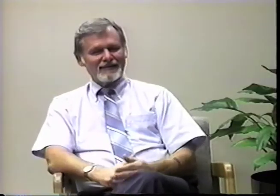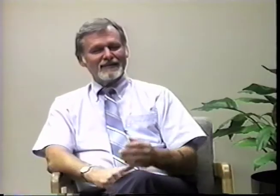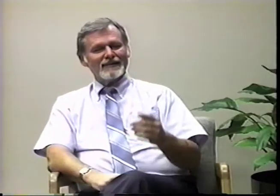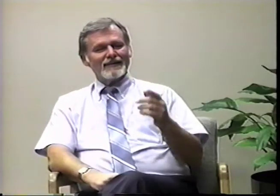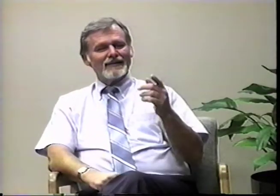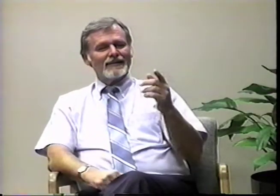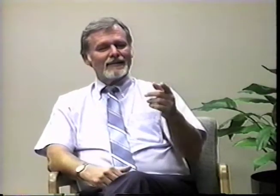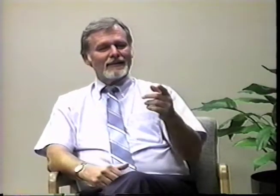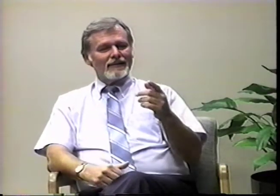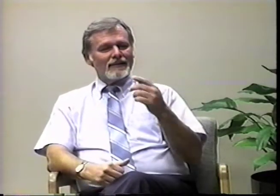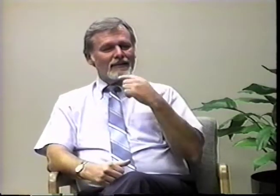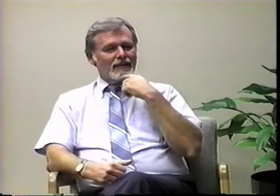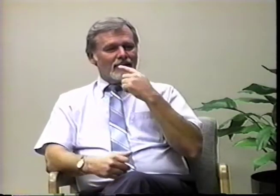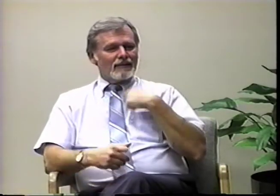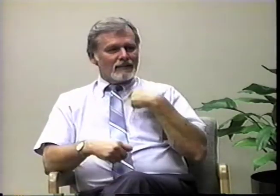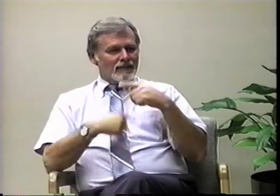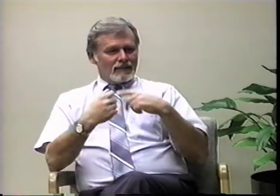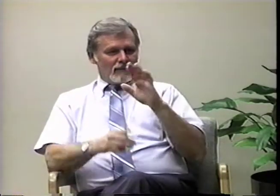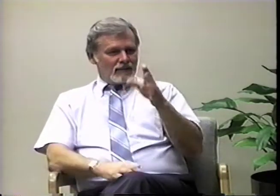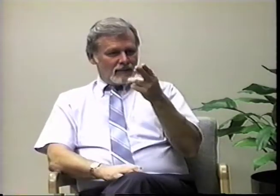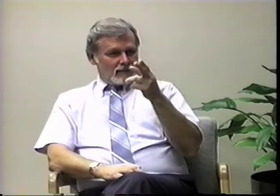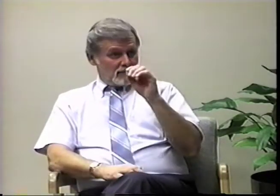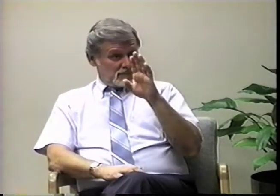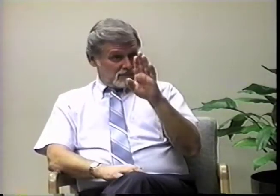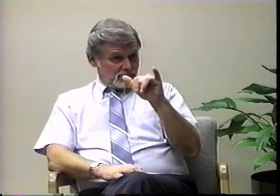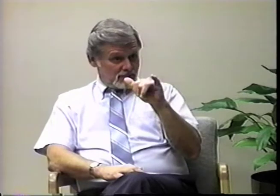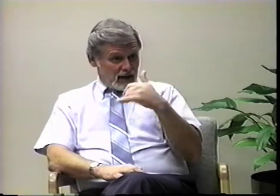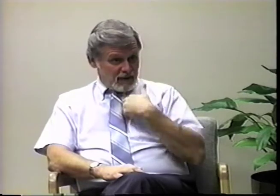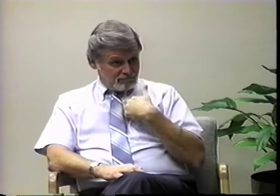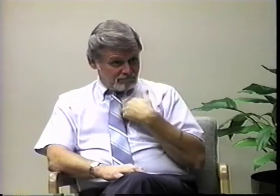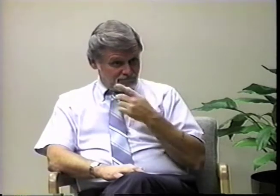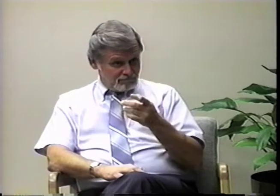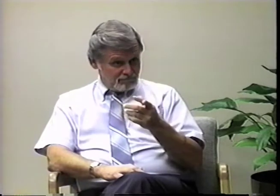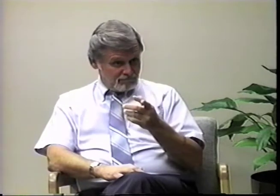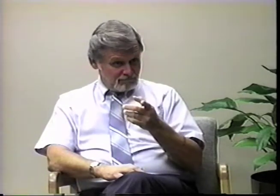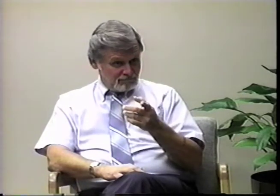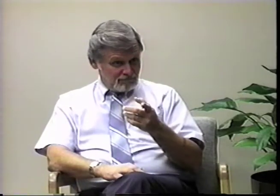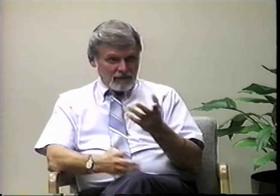Do you have any hobbies you want to tell me about?